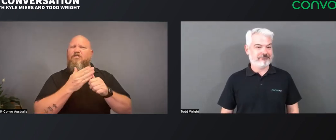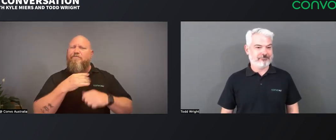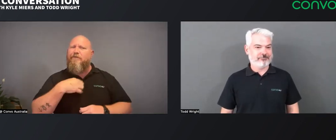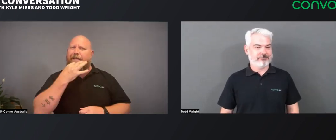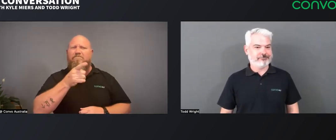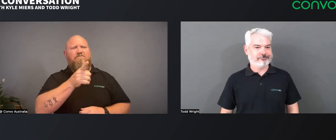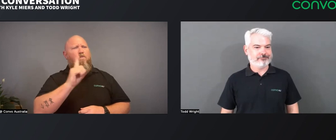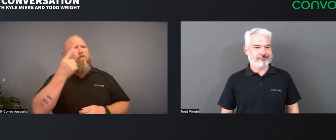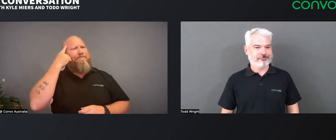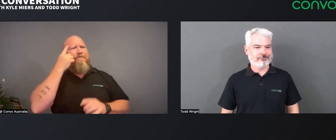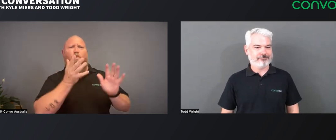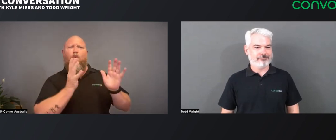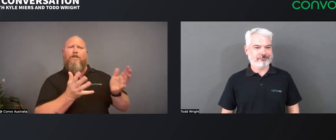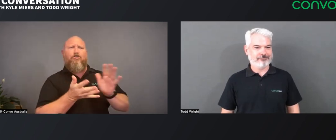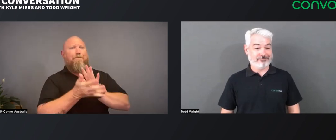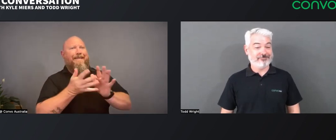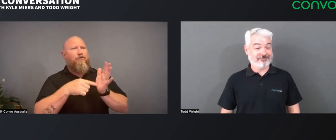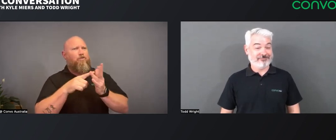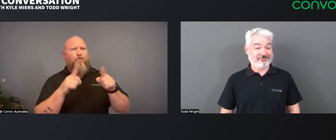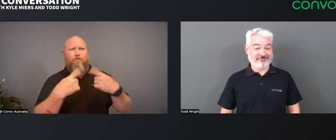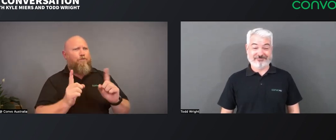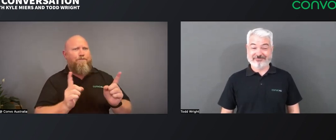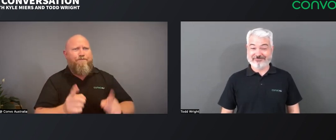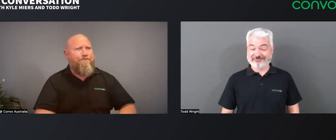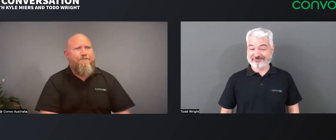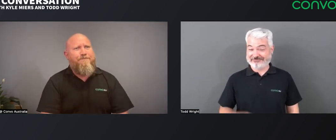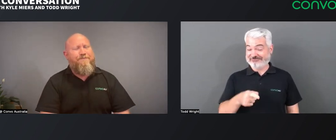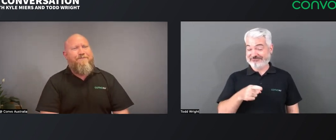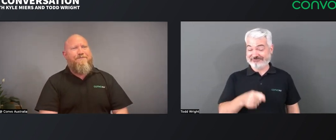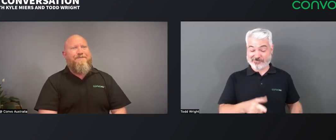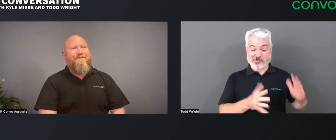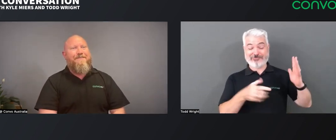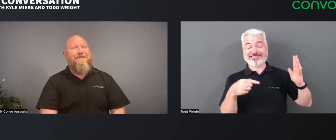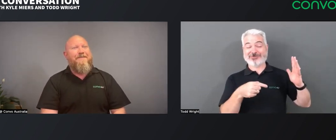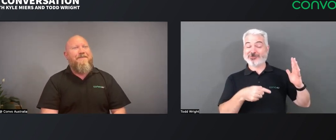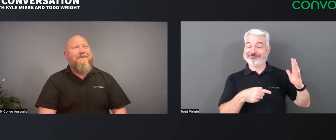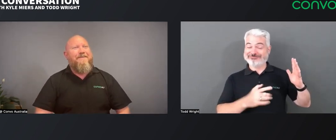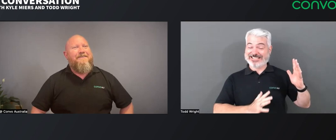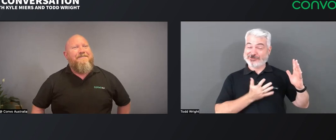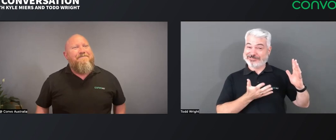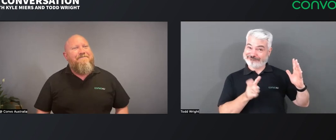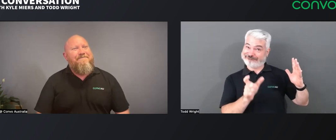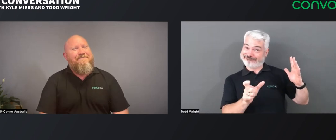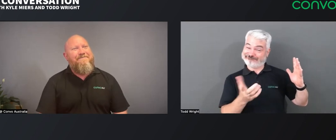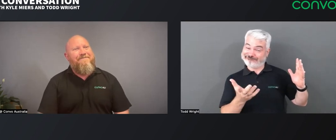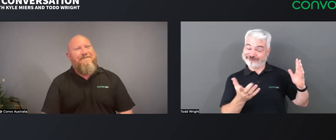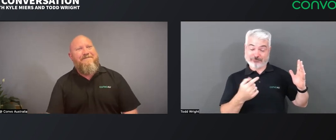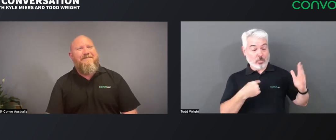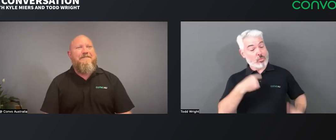So, first - my first question is what does ‘conversation’ mean to you, Todd? Yeah, ‘conversation’, that's a really interesting word.